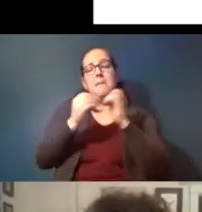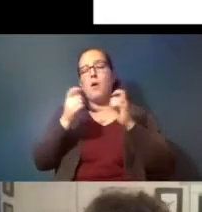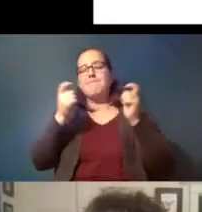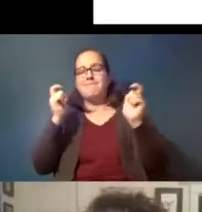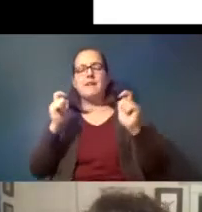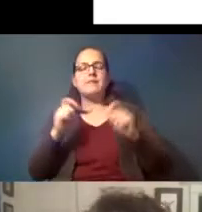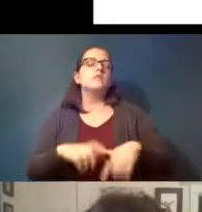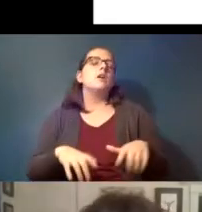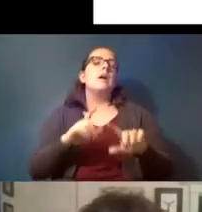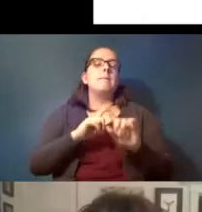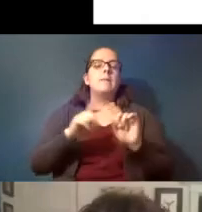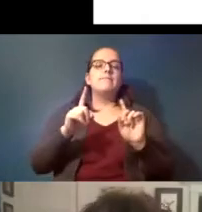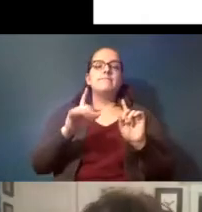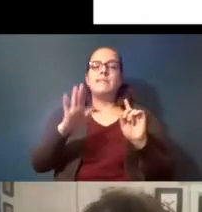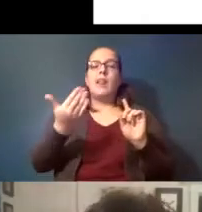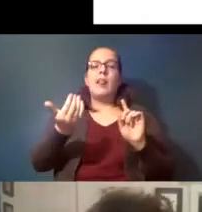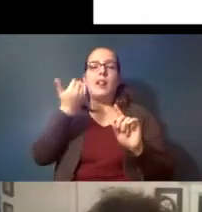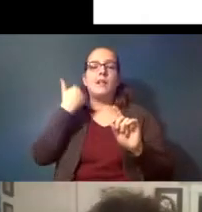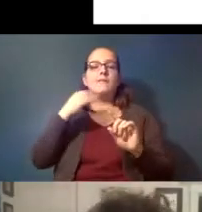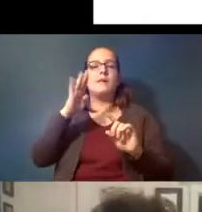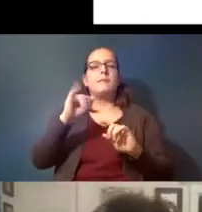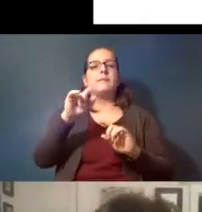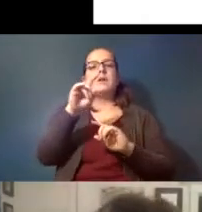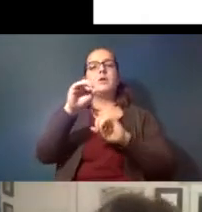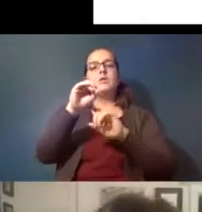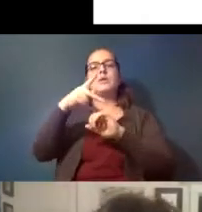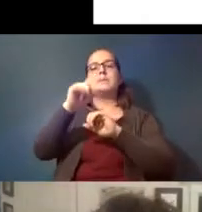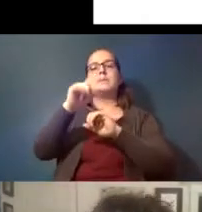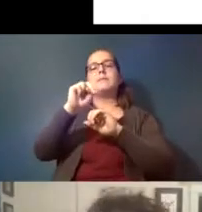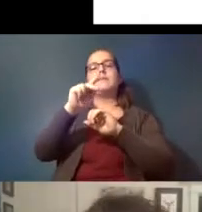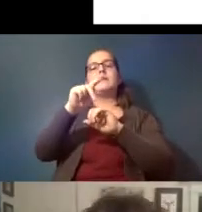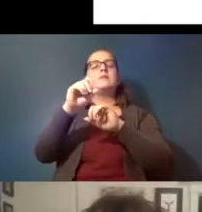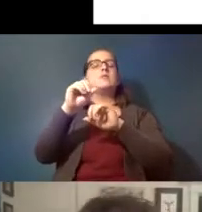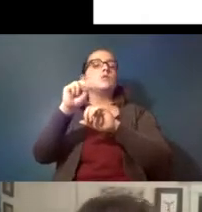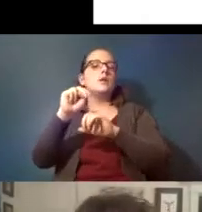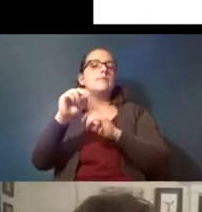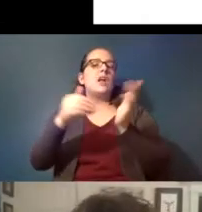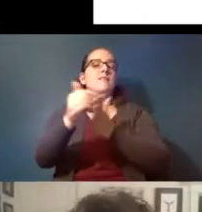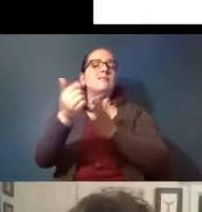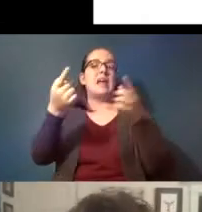so they're consumed by zooplankton and often this is happening directly from the water